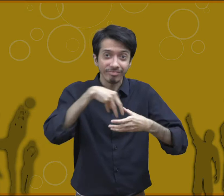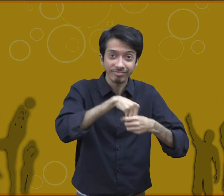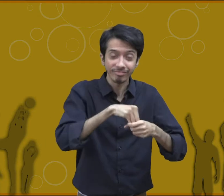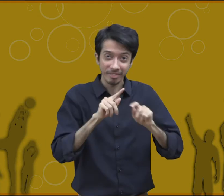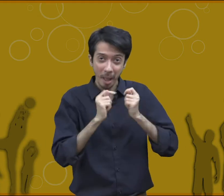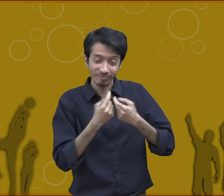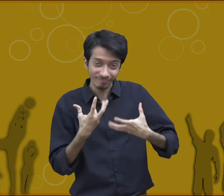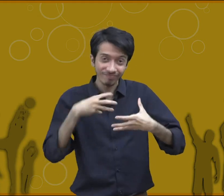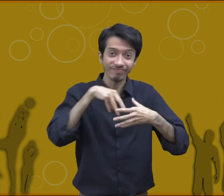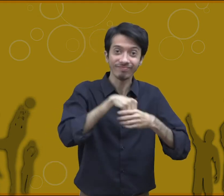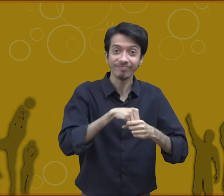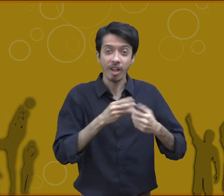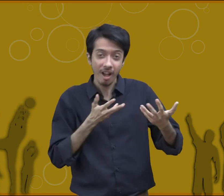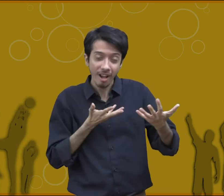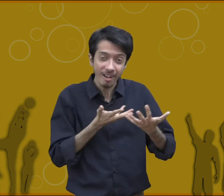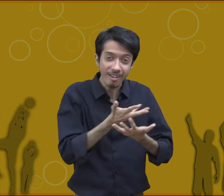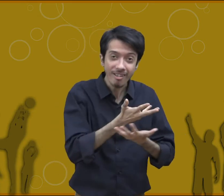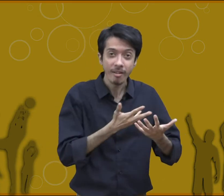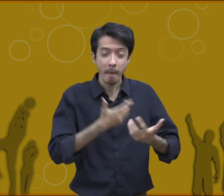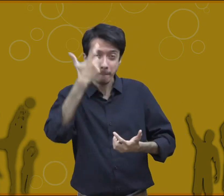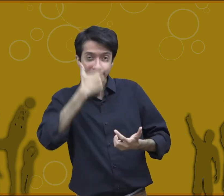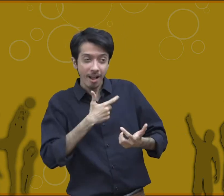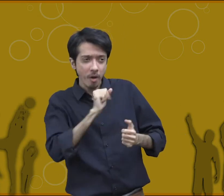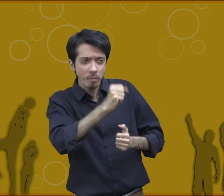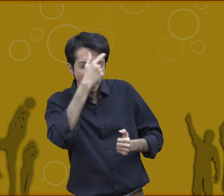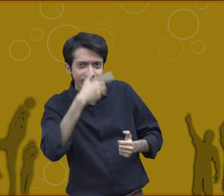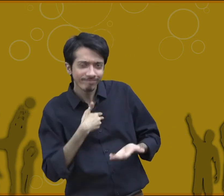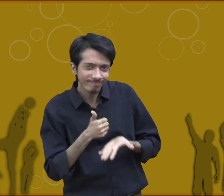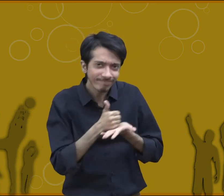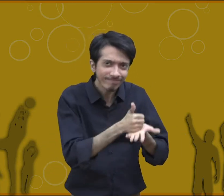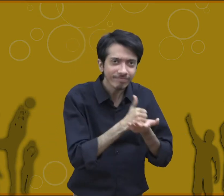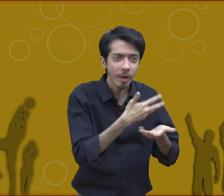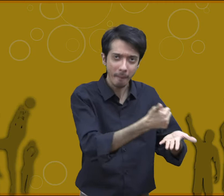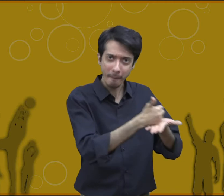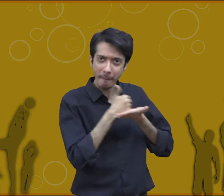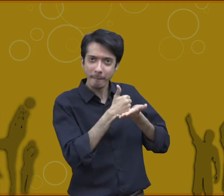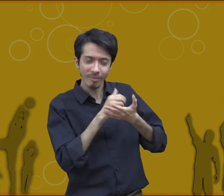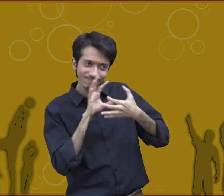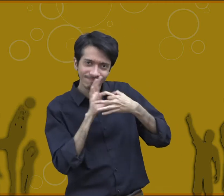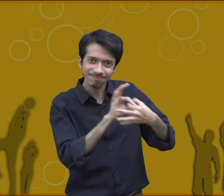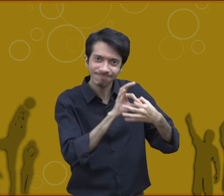with those people. They have interactions and they try to understand each other's feelings